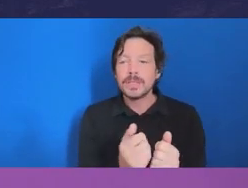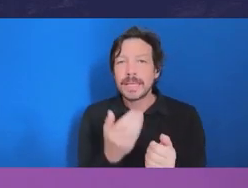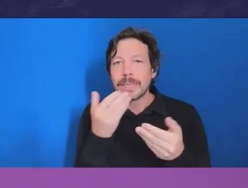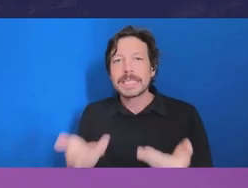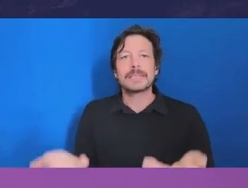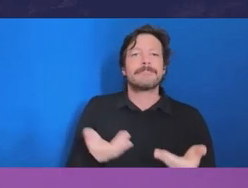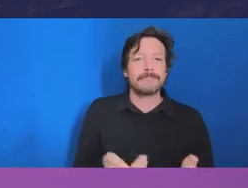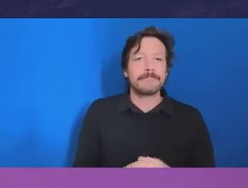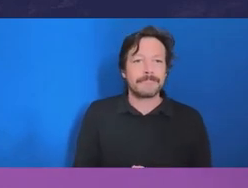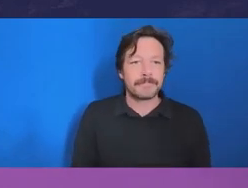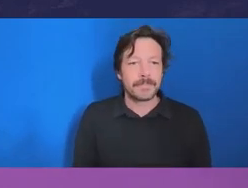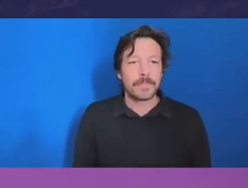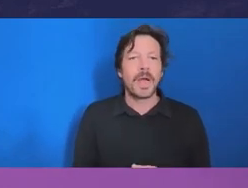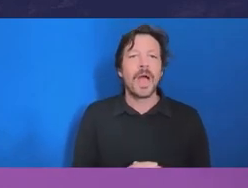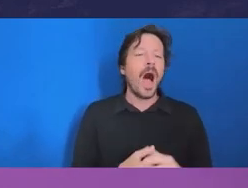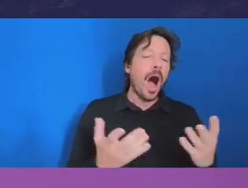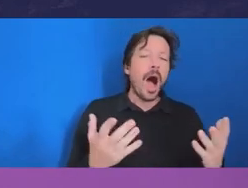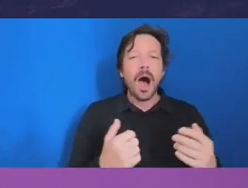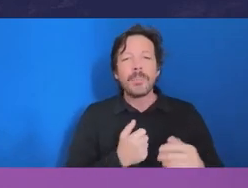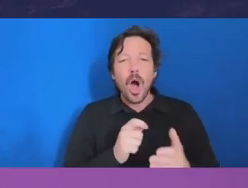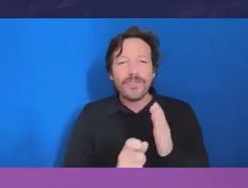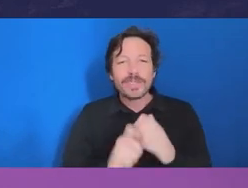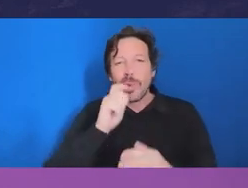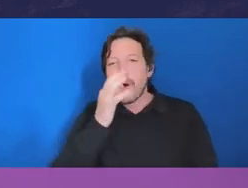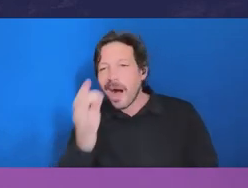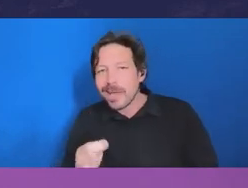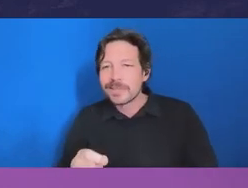We'll ask why you think something is it is is questionable.